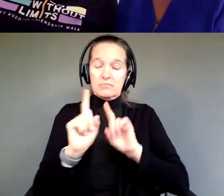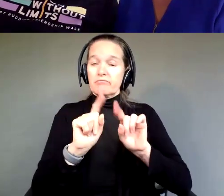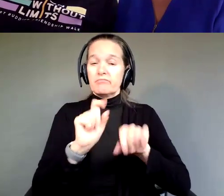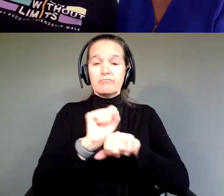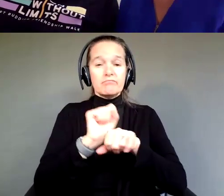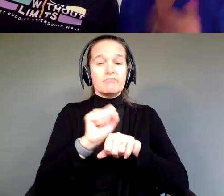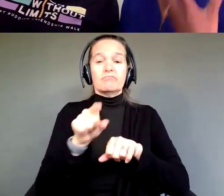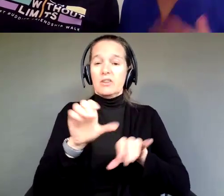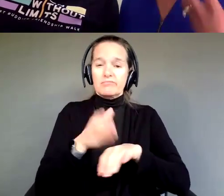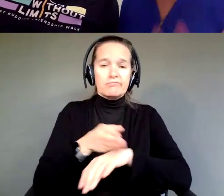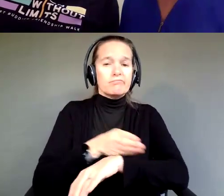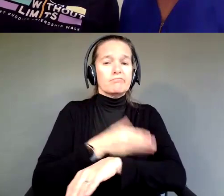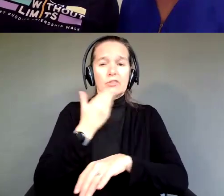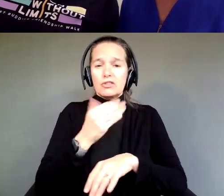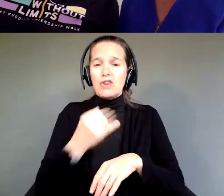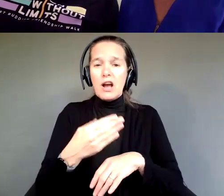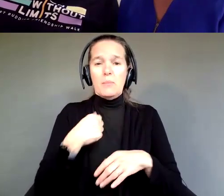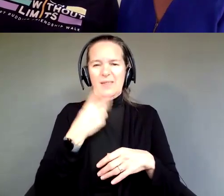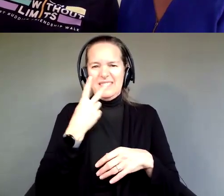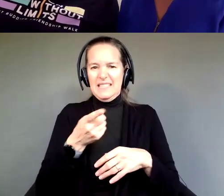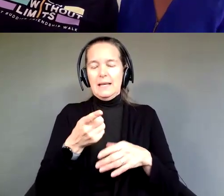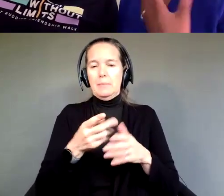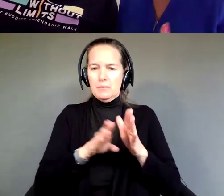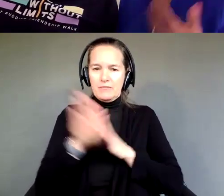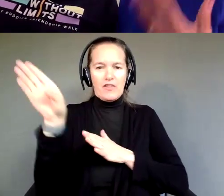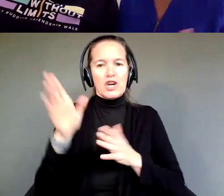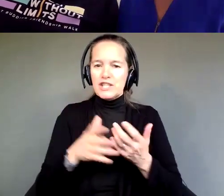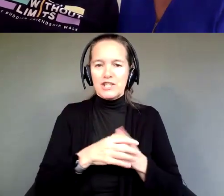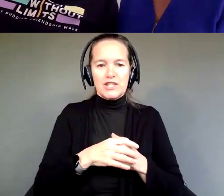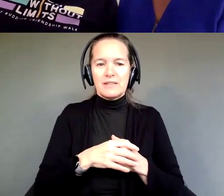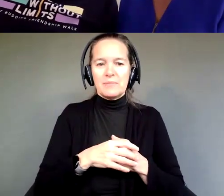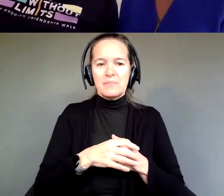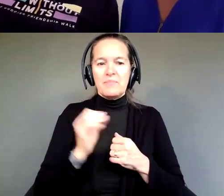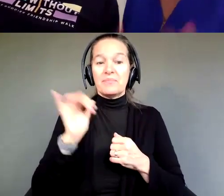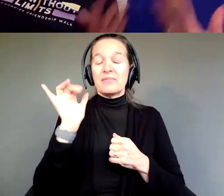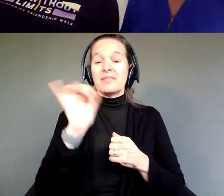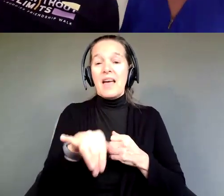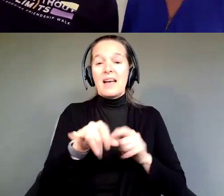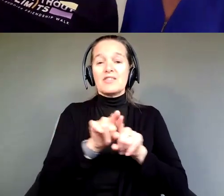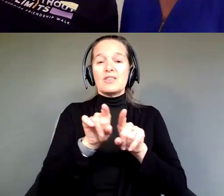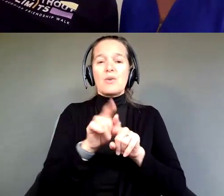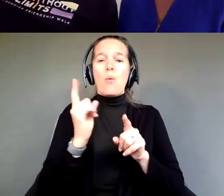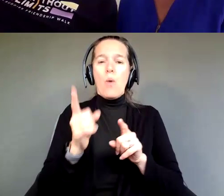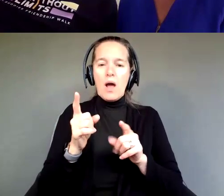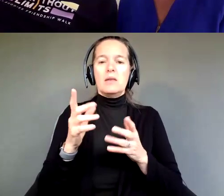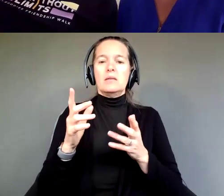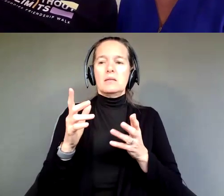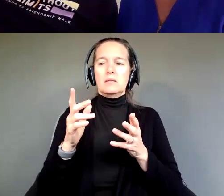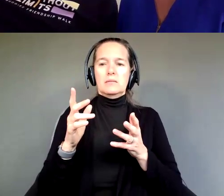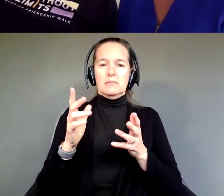and we've been able to really see him flourish. And that was also one of the driving forces behind self employment.